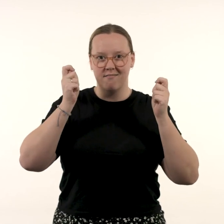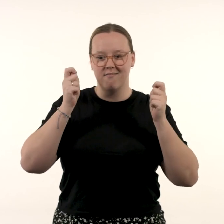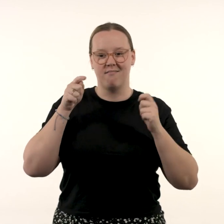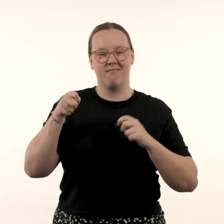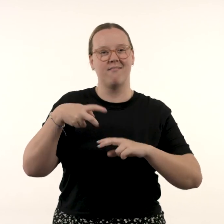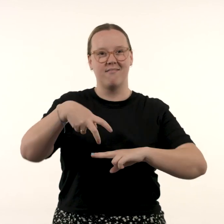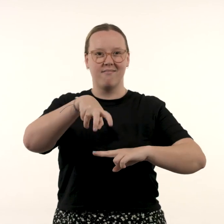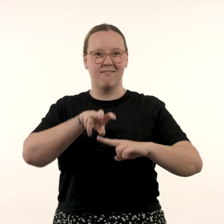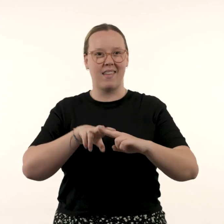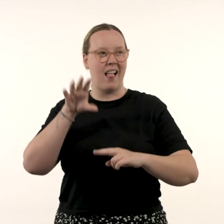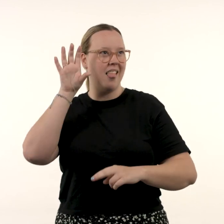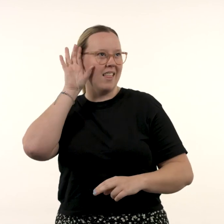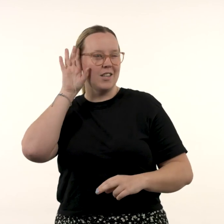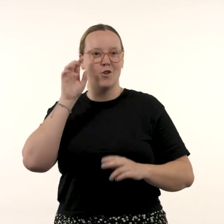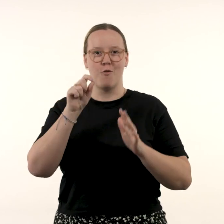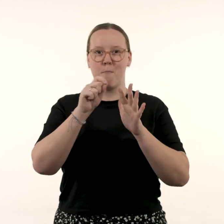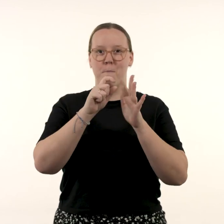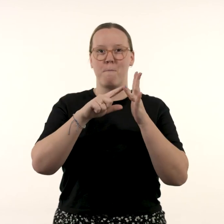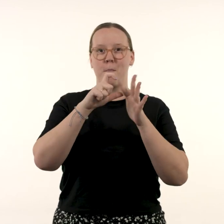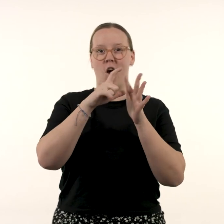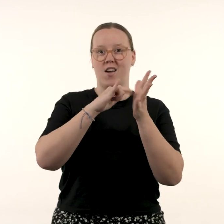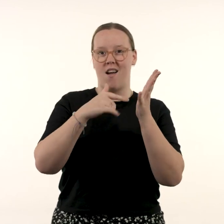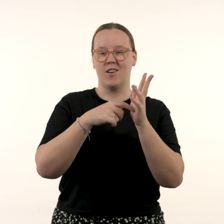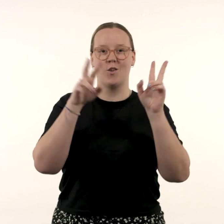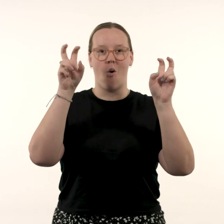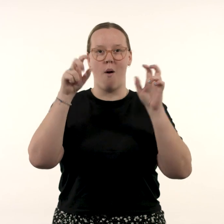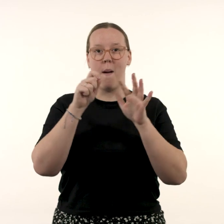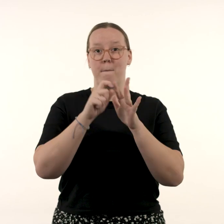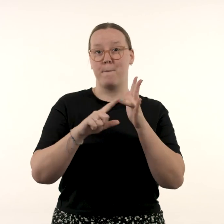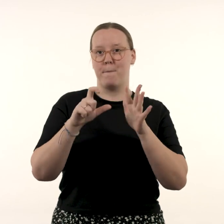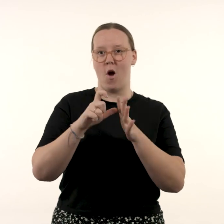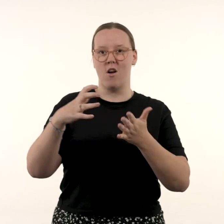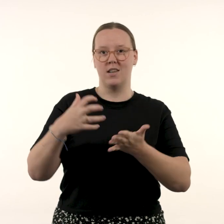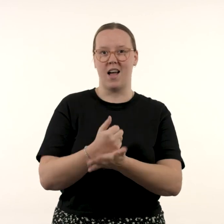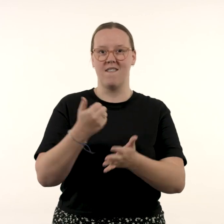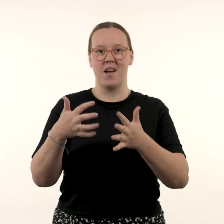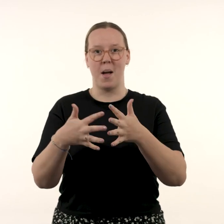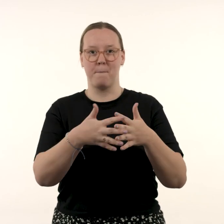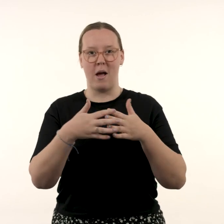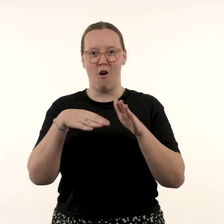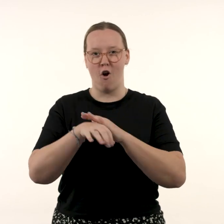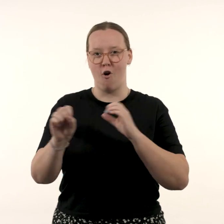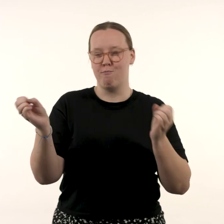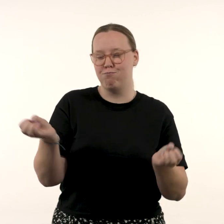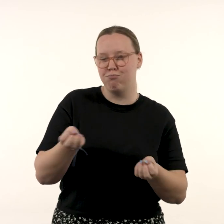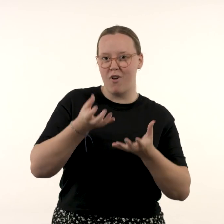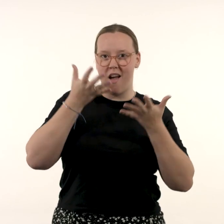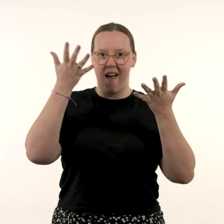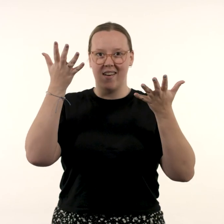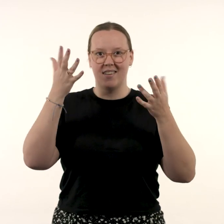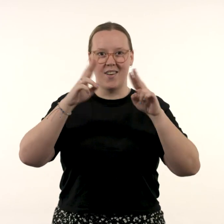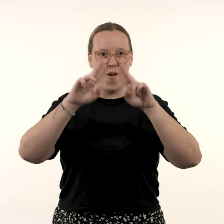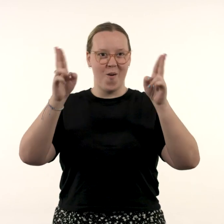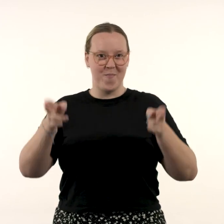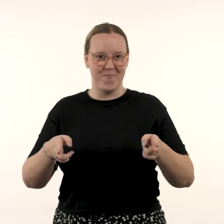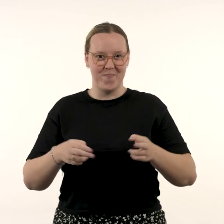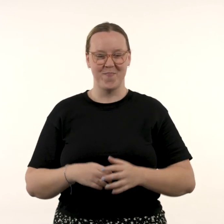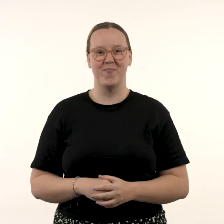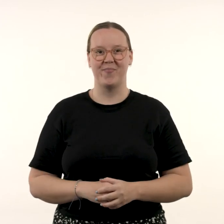listening to the podcast Pod save America in her light-filled home.